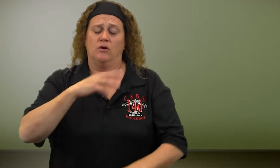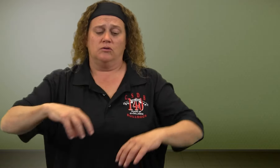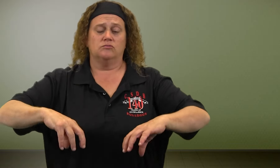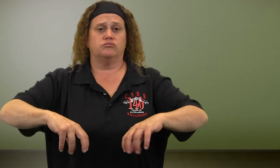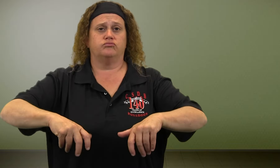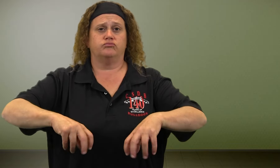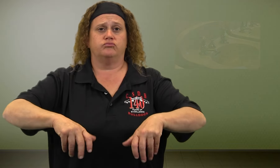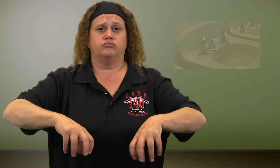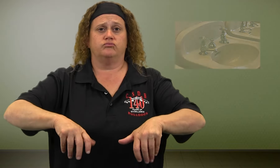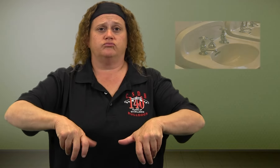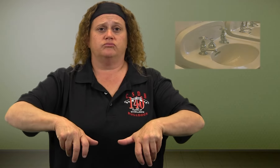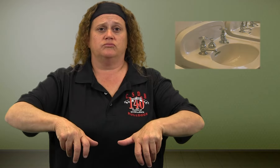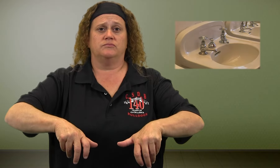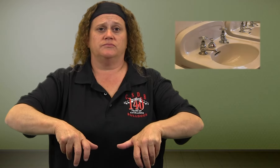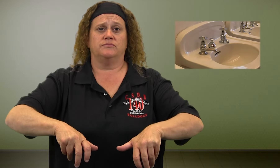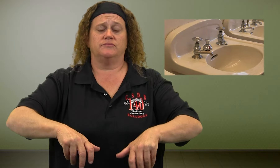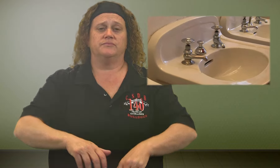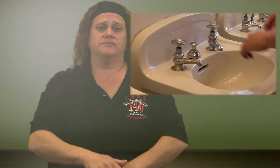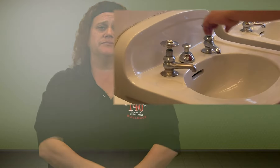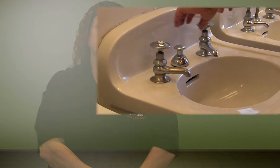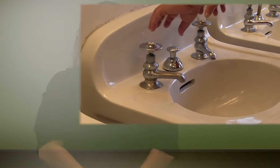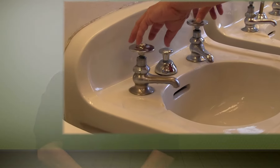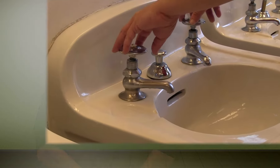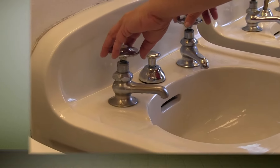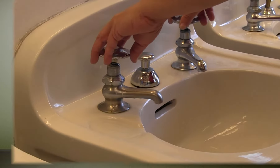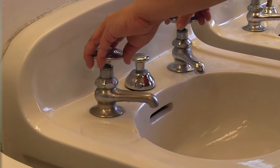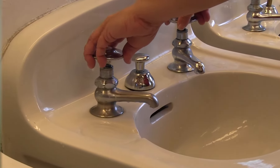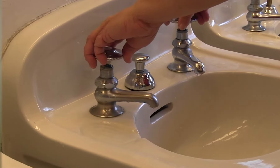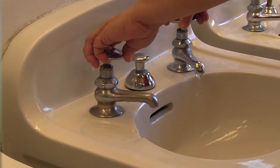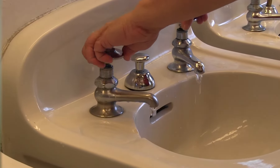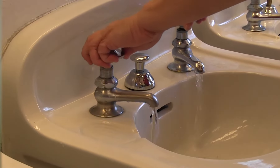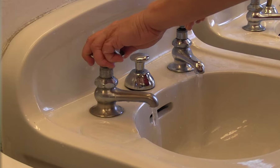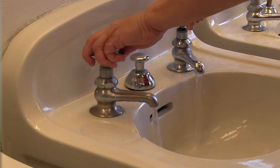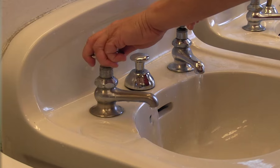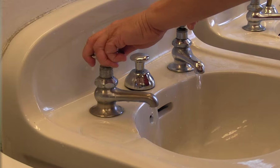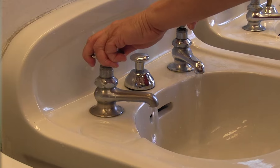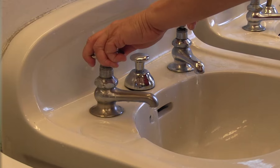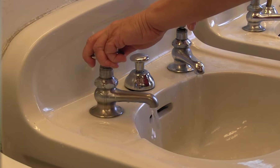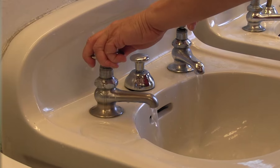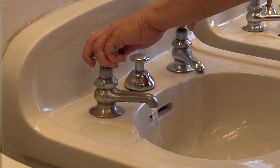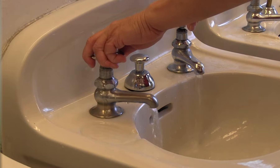Turn on the water.